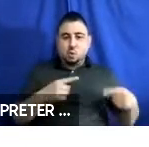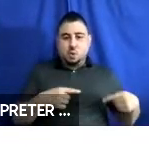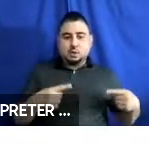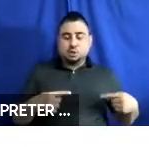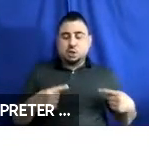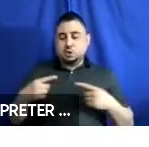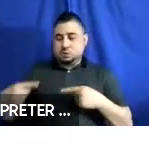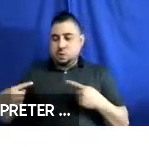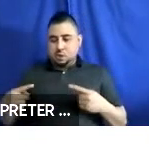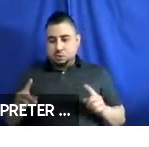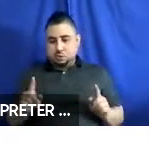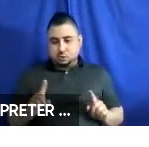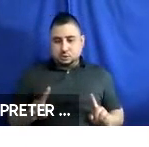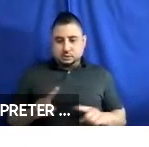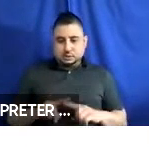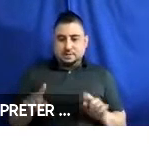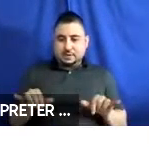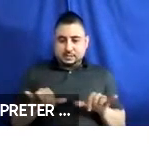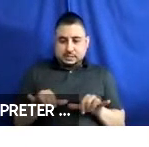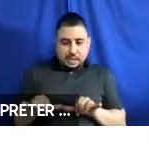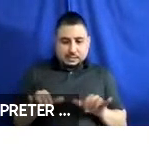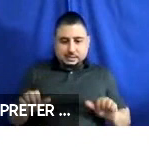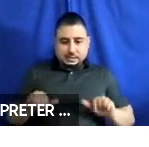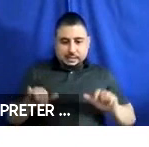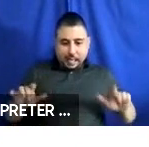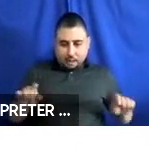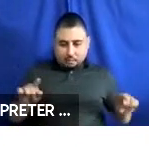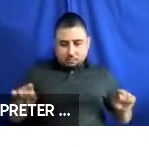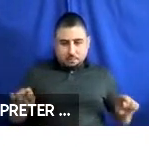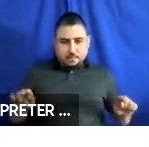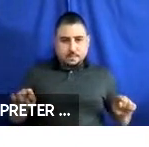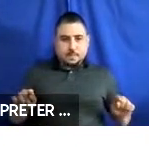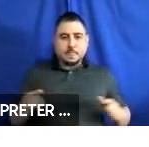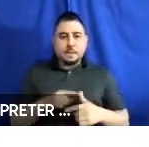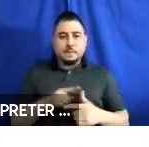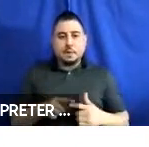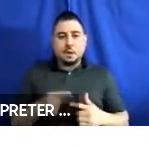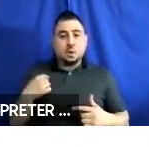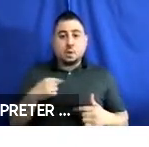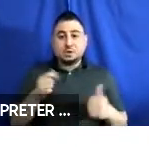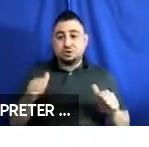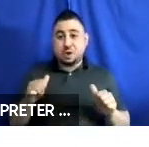dimensions and styles. And, we weren’t, we were trying to get it working with a few